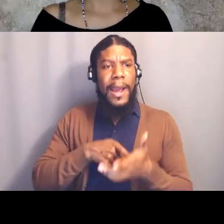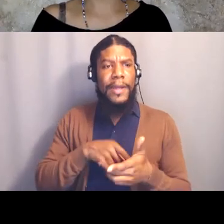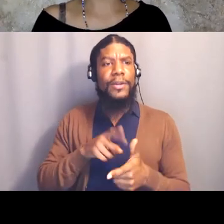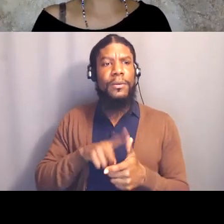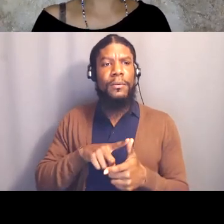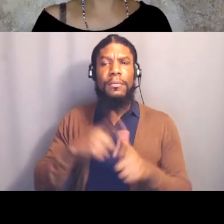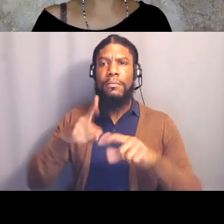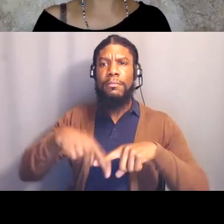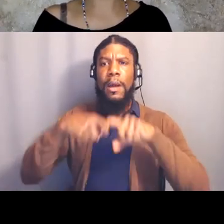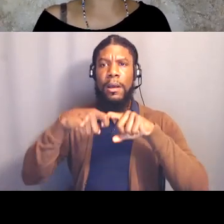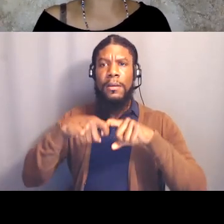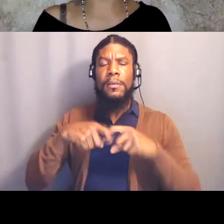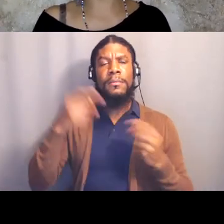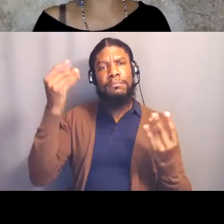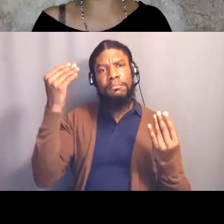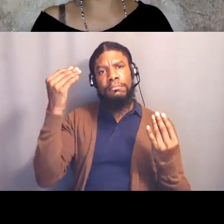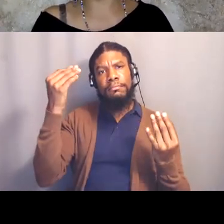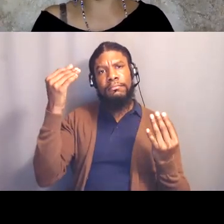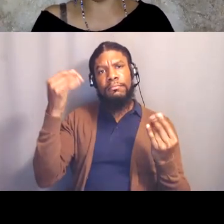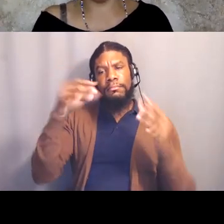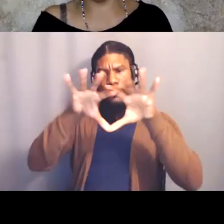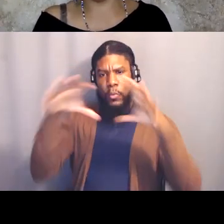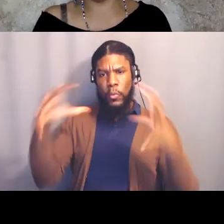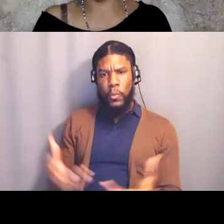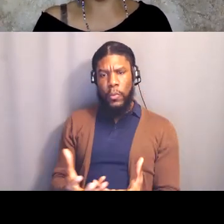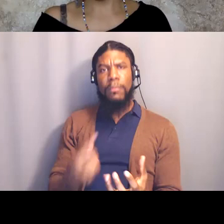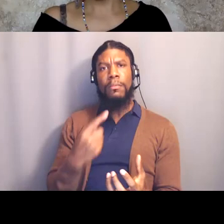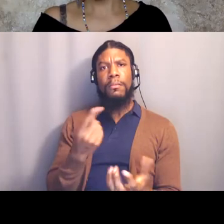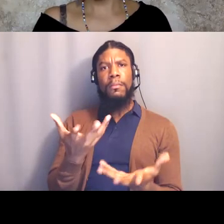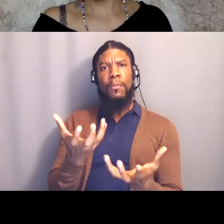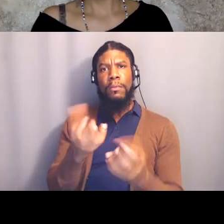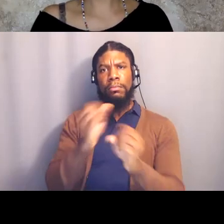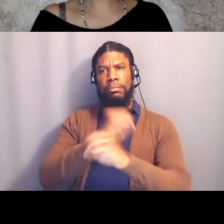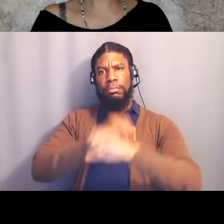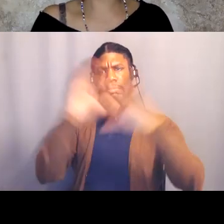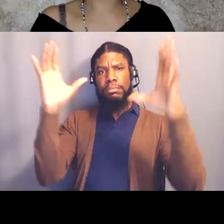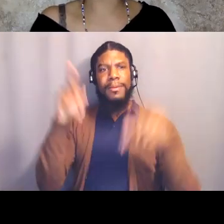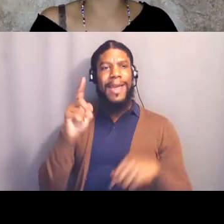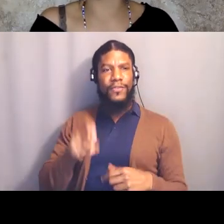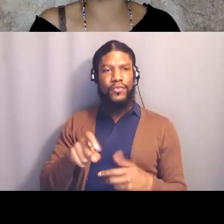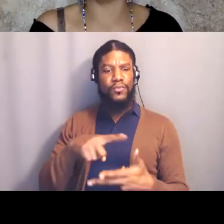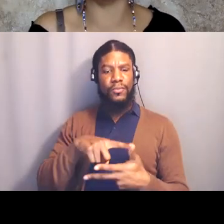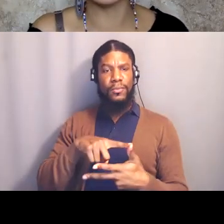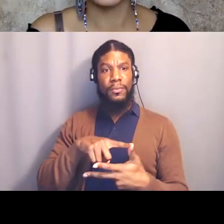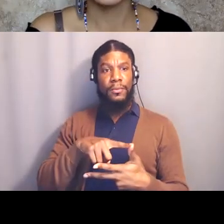and think about the world that we want to be. And then we have to do work to build,